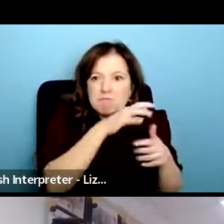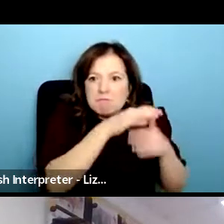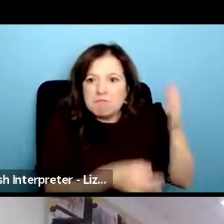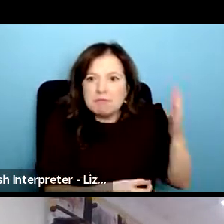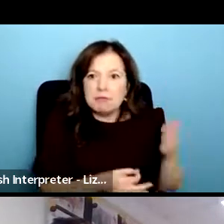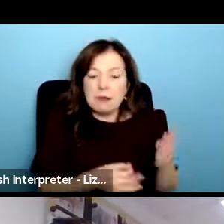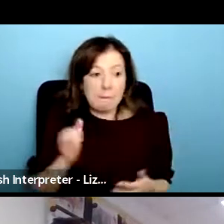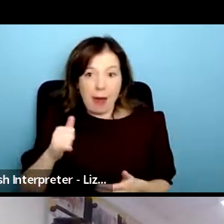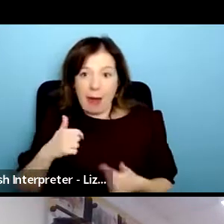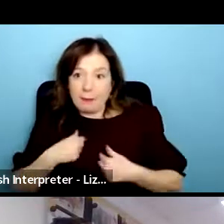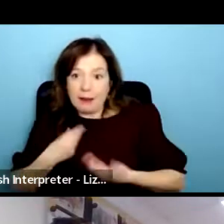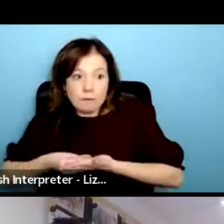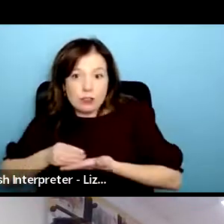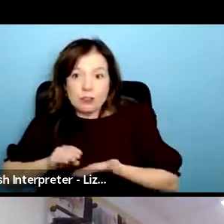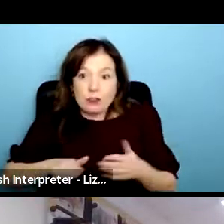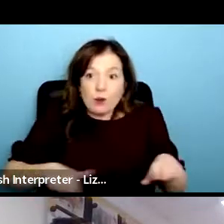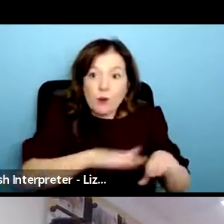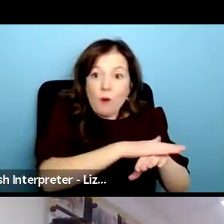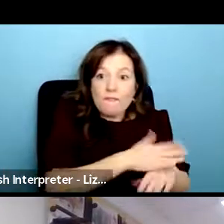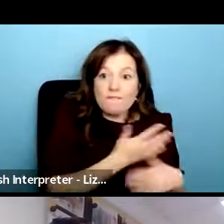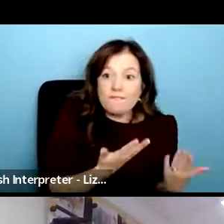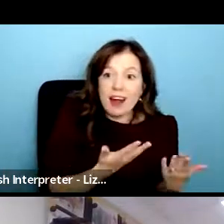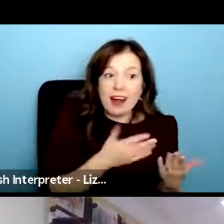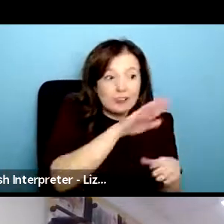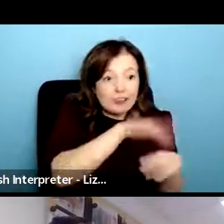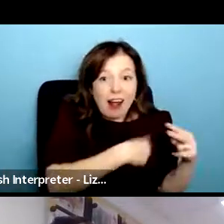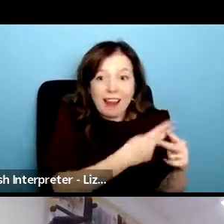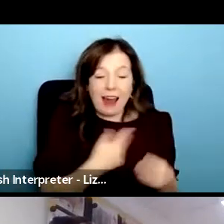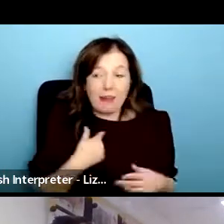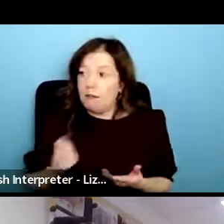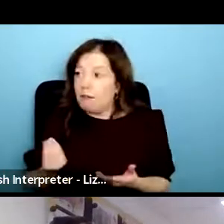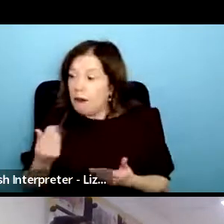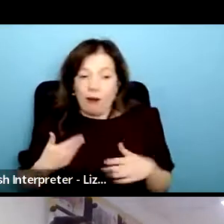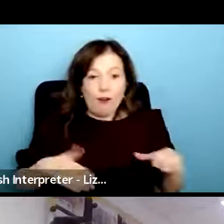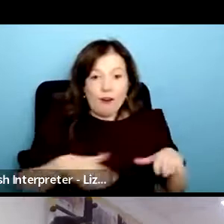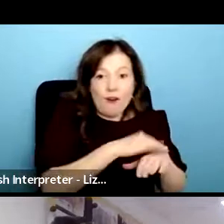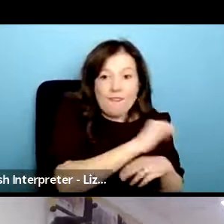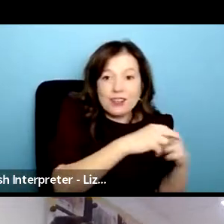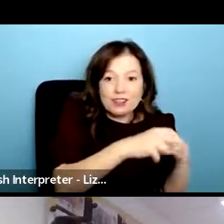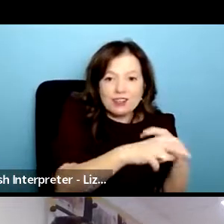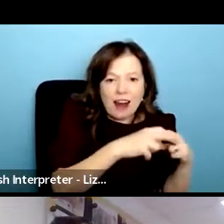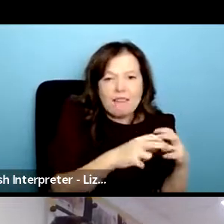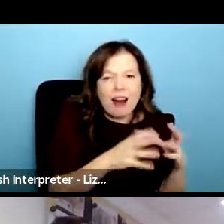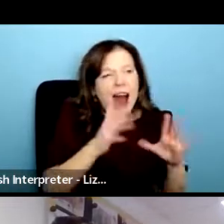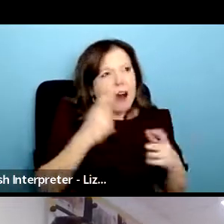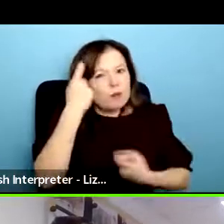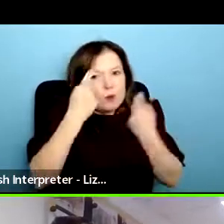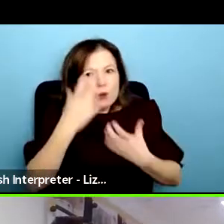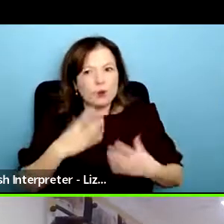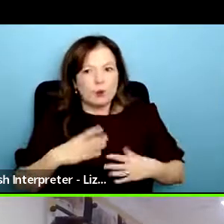um could you pay for their travel back and you know figuring those things out yeah i totally